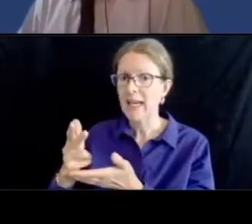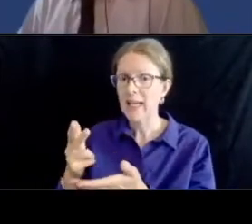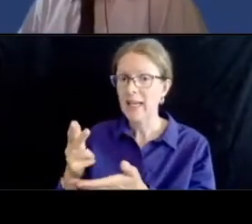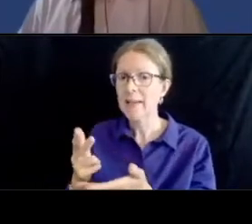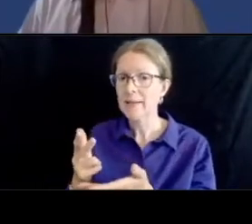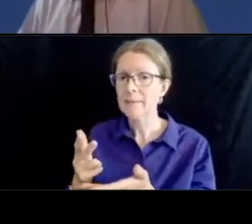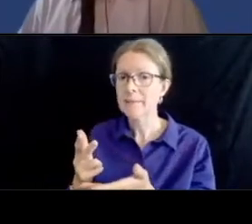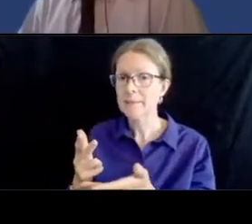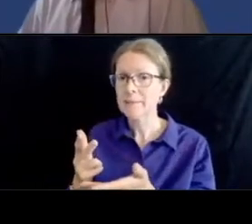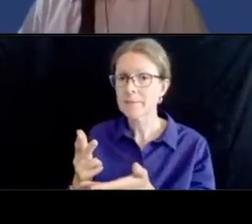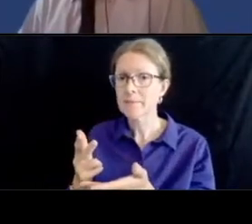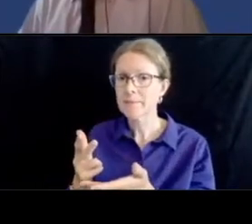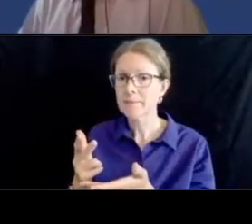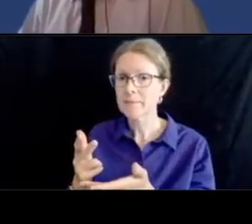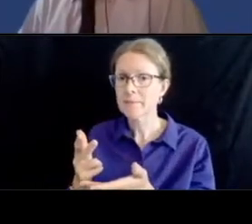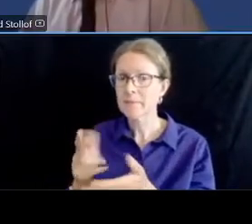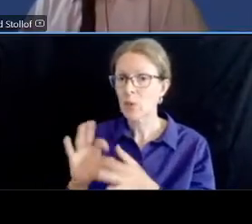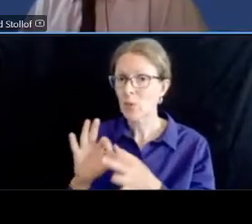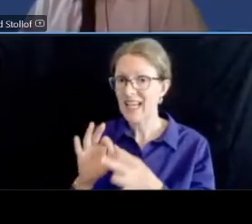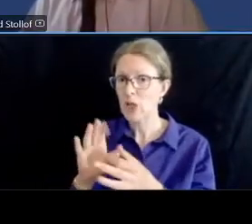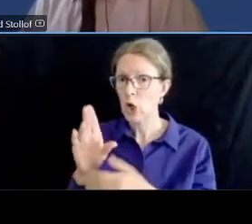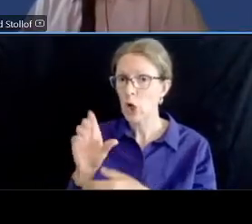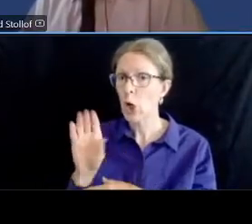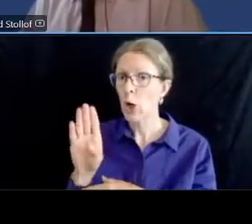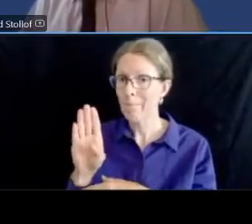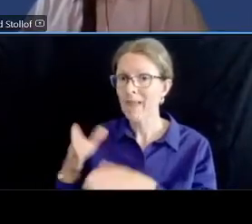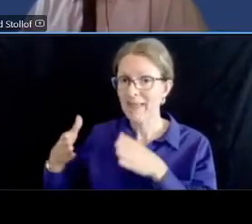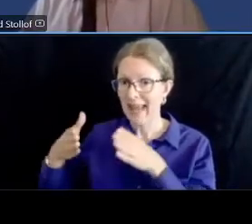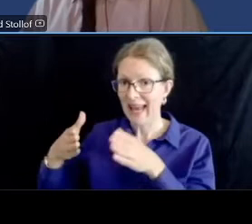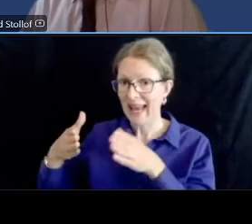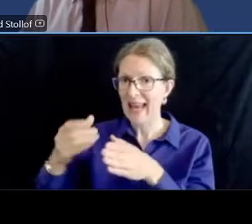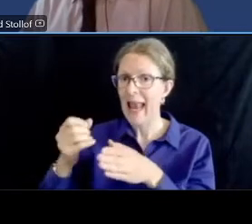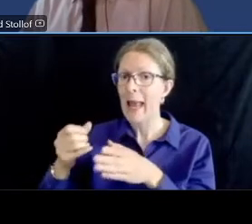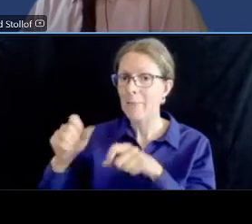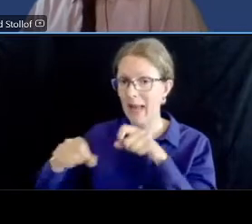the curb lanes and and the bike lanes and we'll be looking at the designs and the buffers